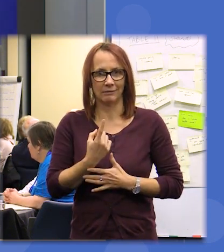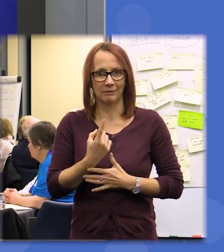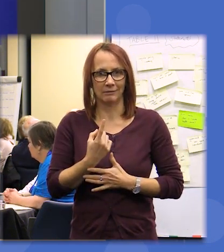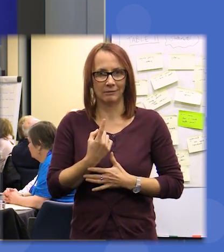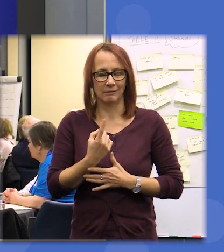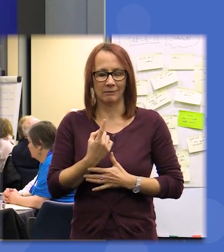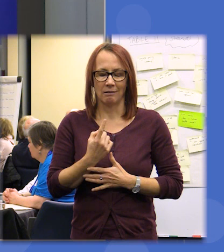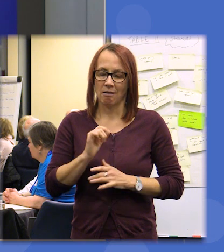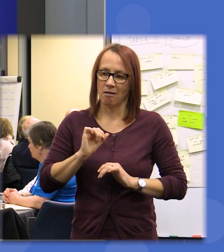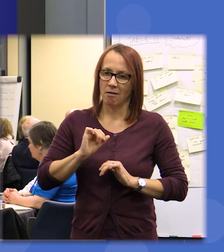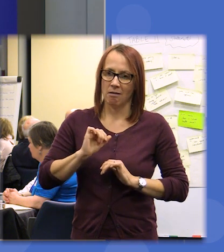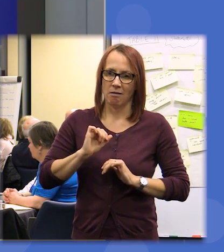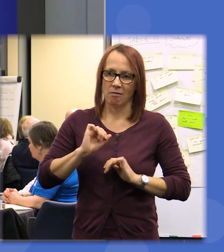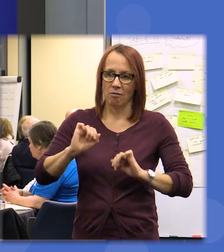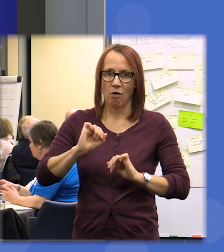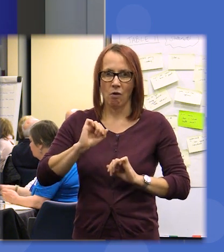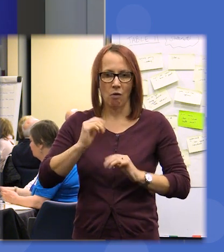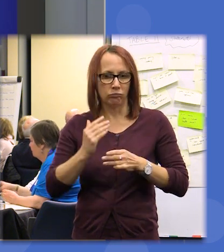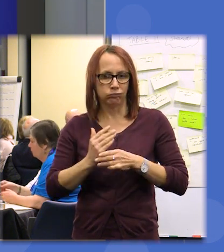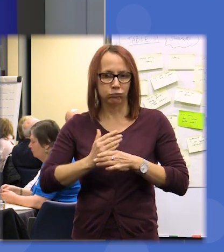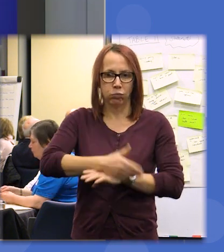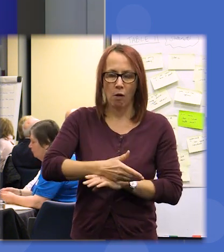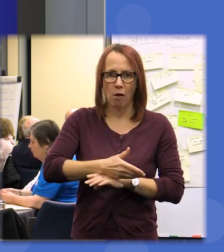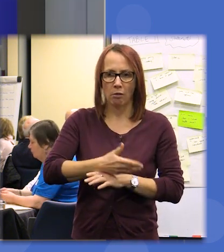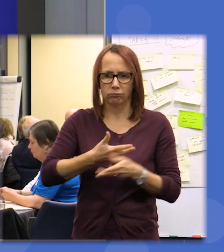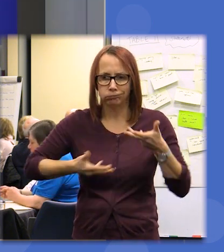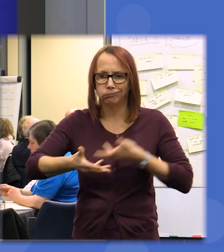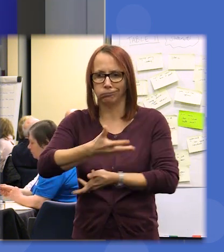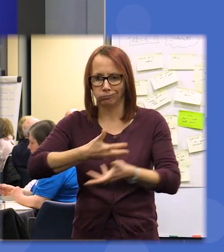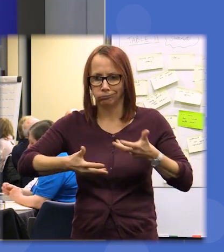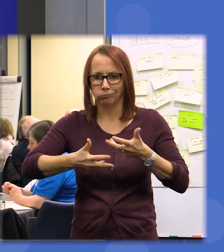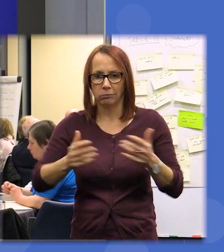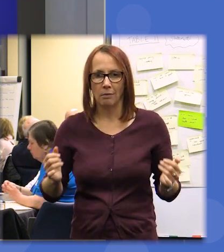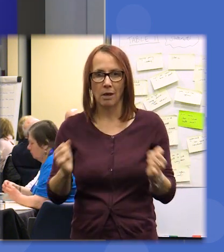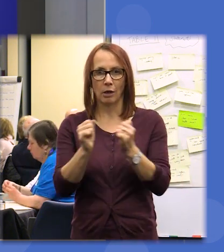deliberated and you've agreed hon on 22 statements for the kind of Scotland that